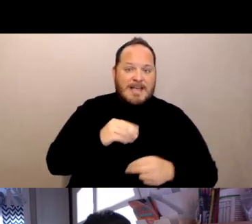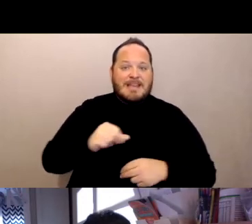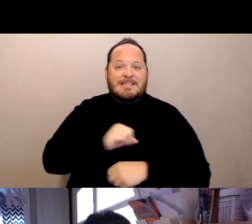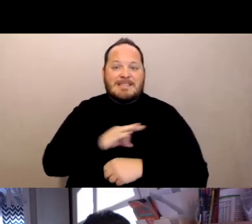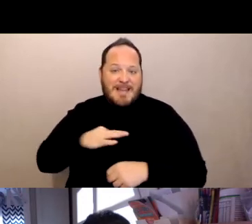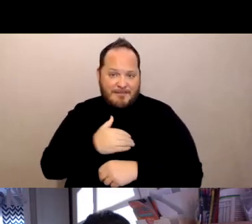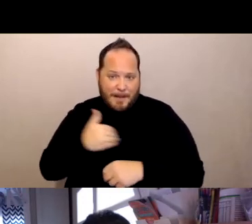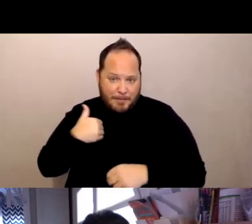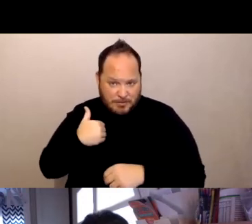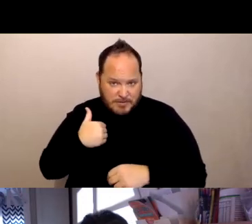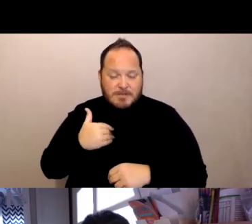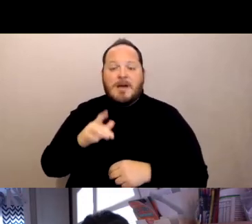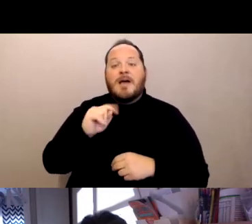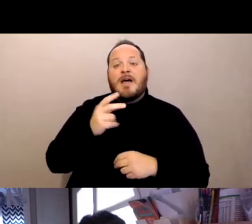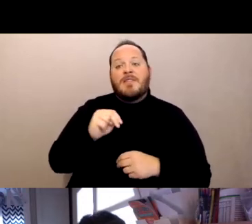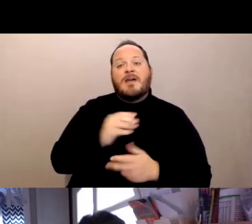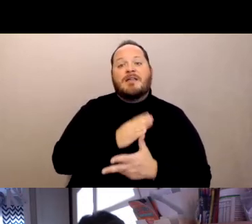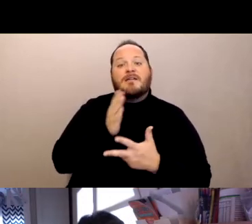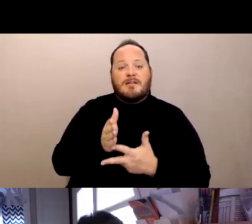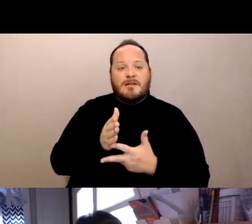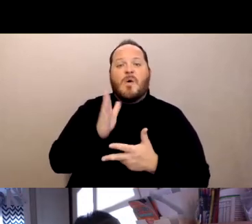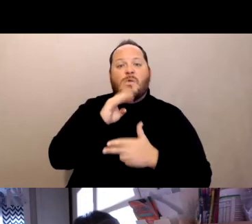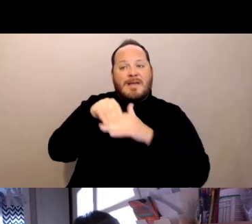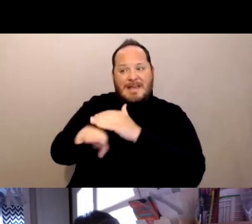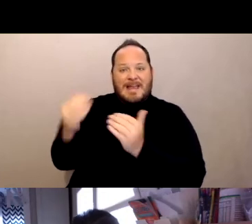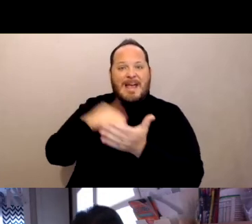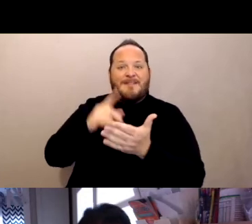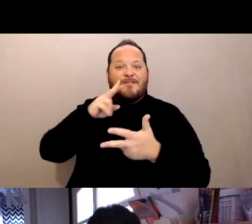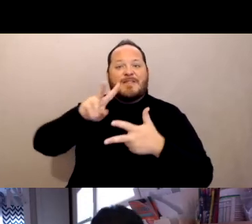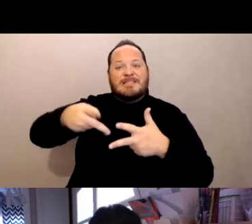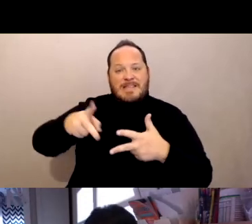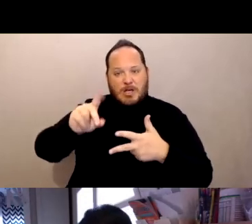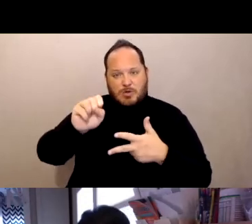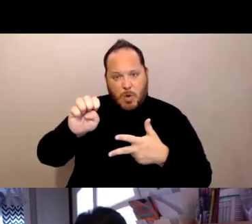and for a first dose for anybody who missed the first clinic and then a third clinic to wrap it all up.